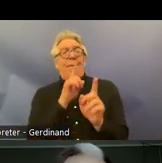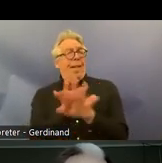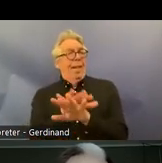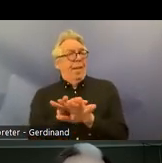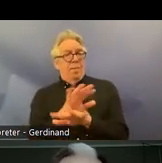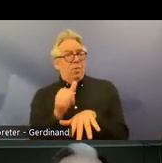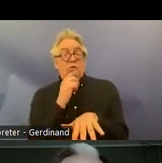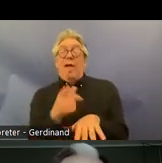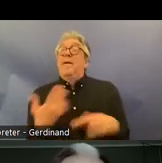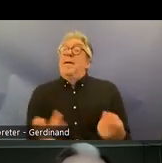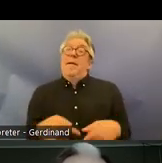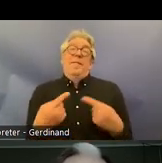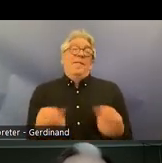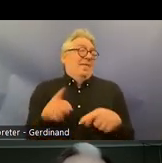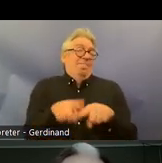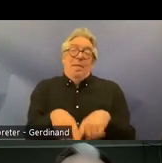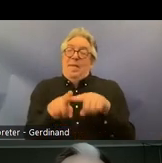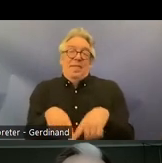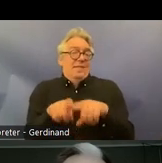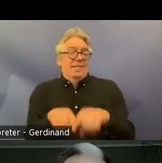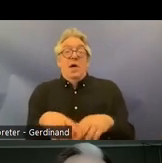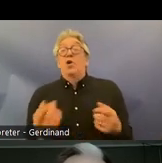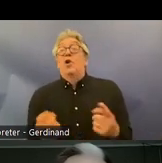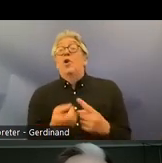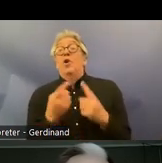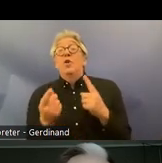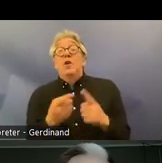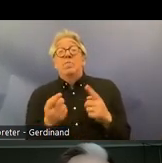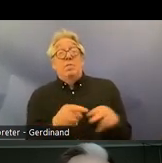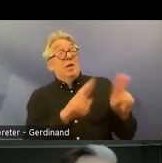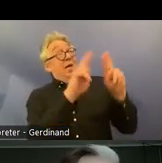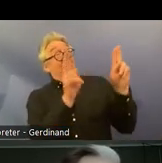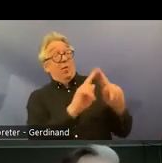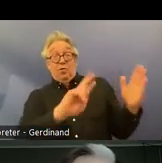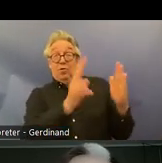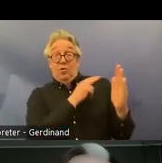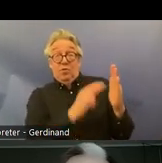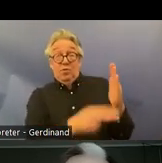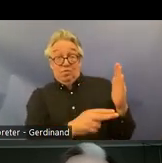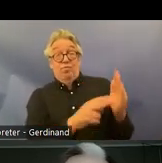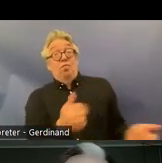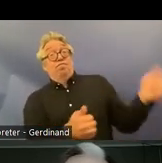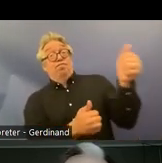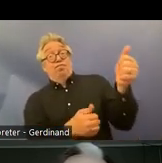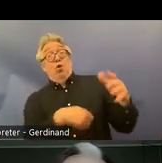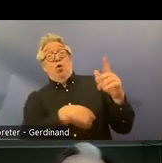circumstances sometimes it can uh take presence other times it's it cannot